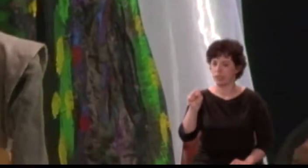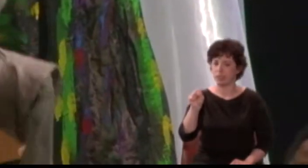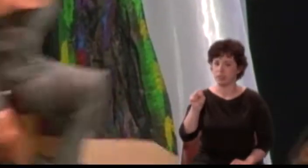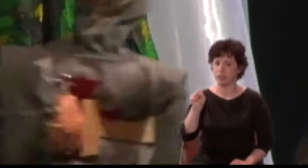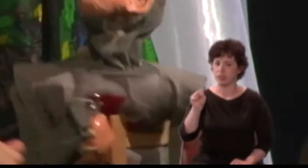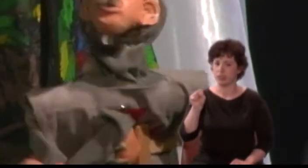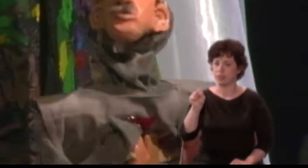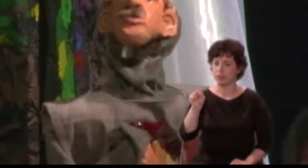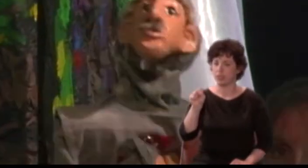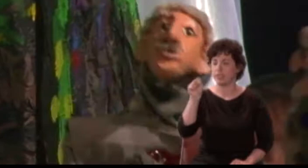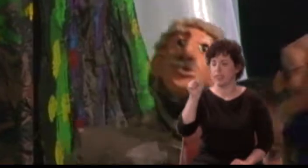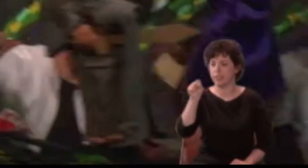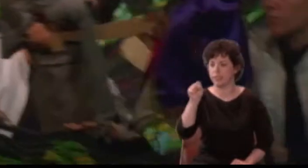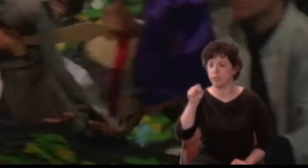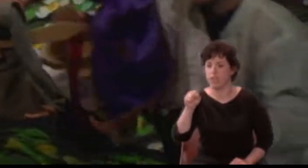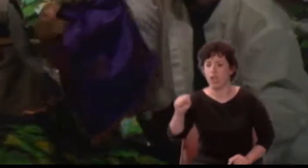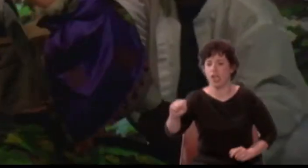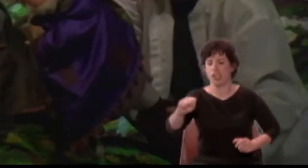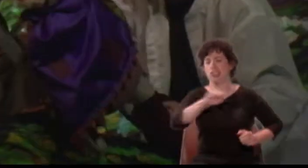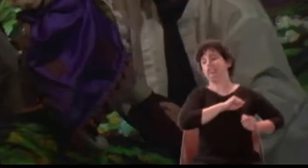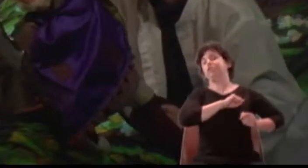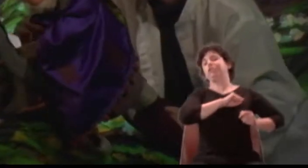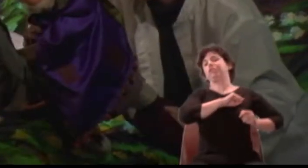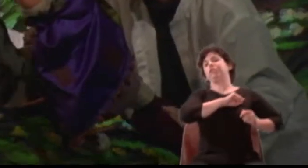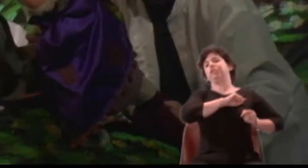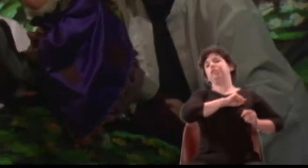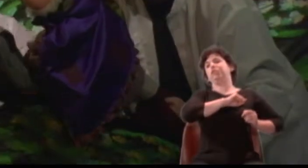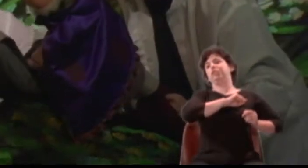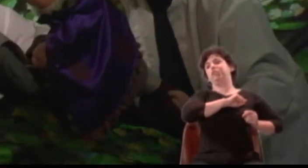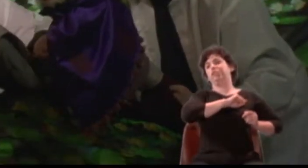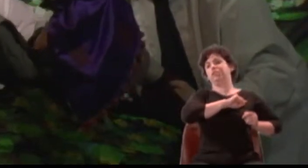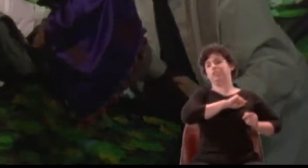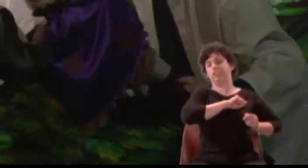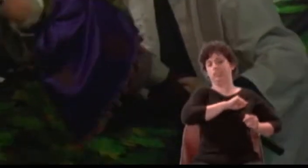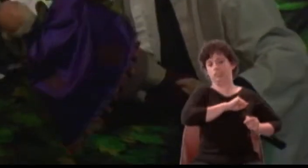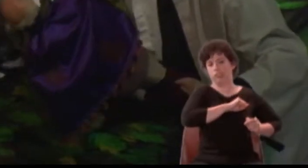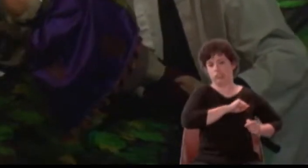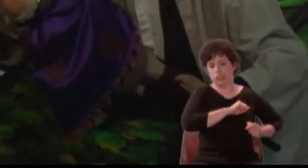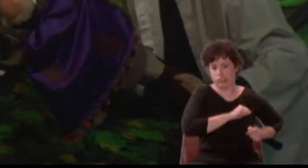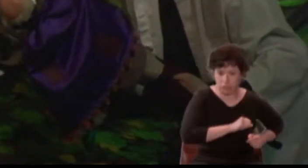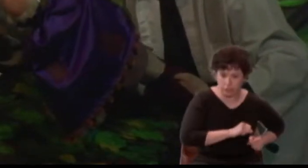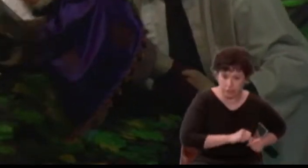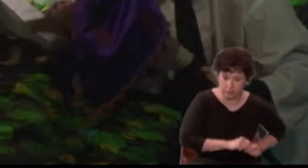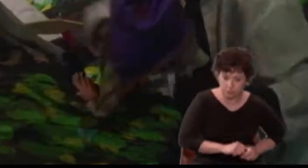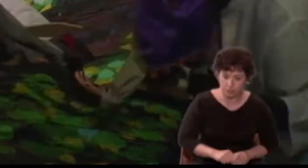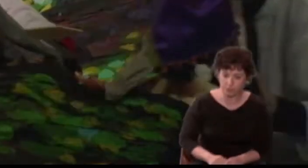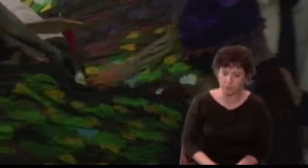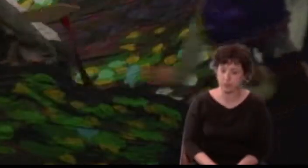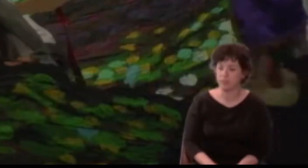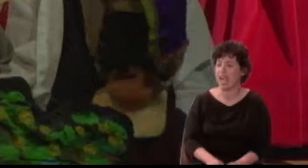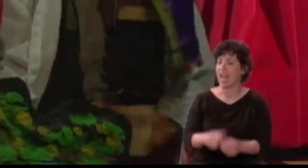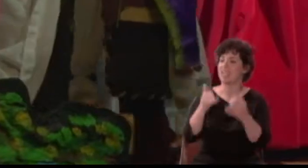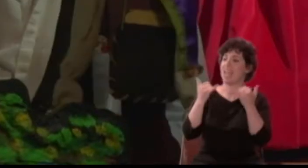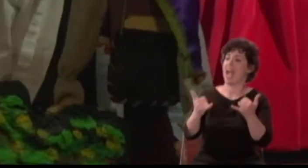[Pyramus moans in pain] Pyramus: Thus die I,